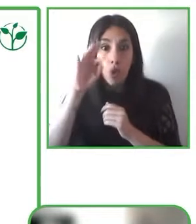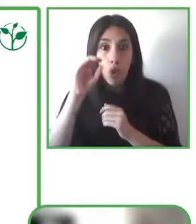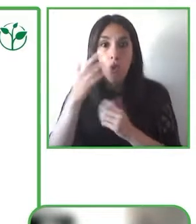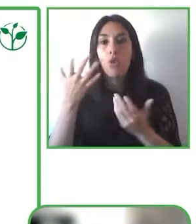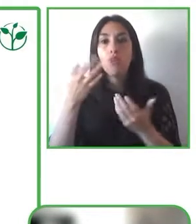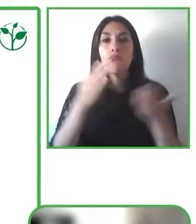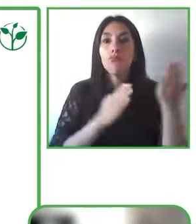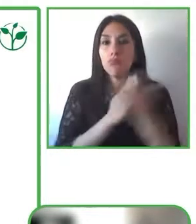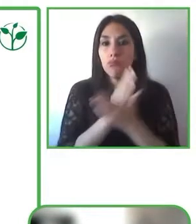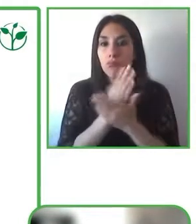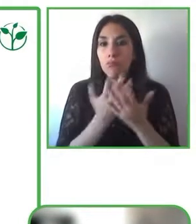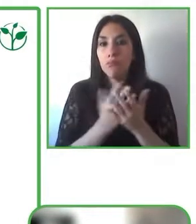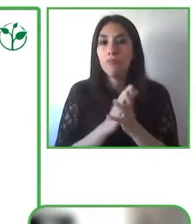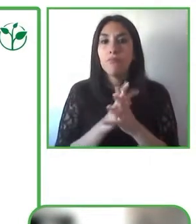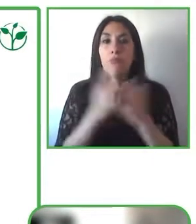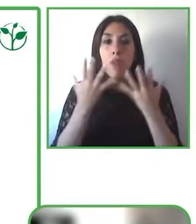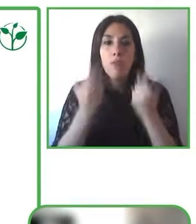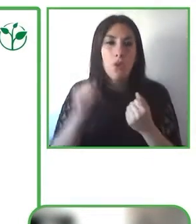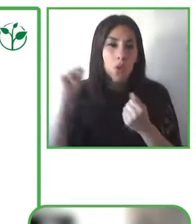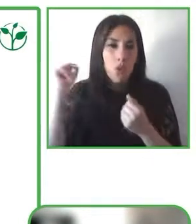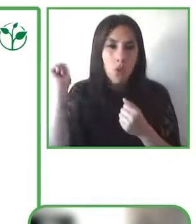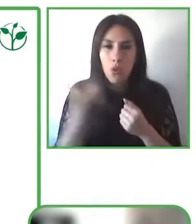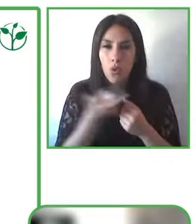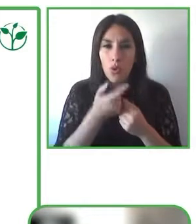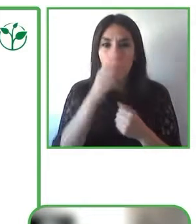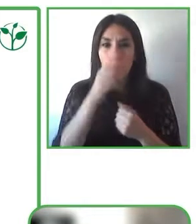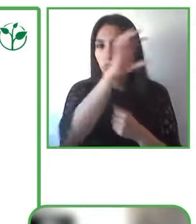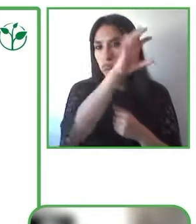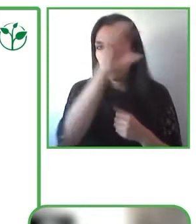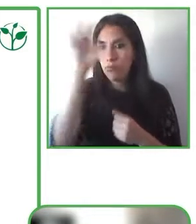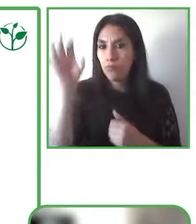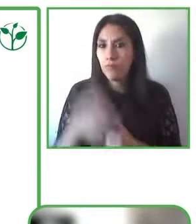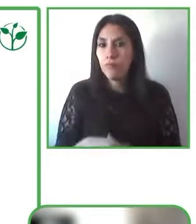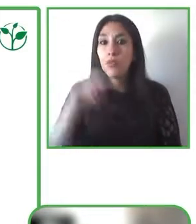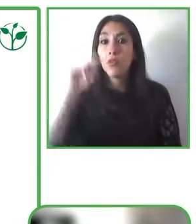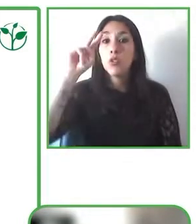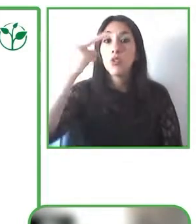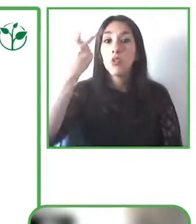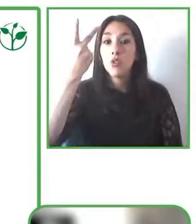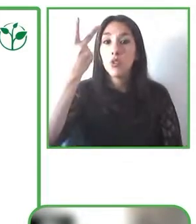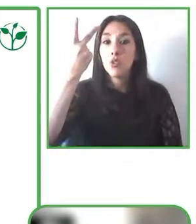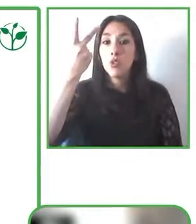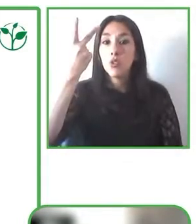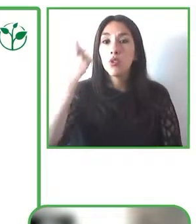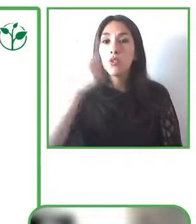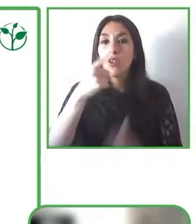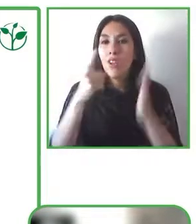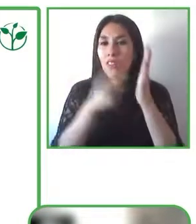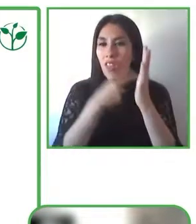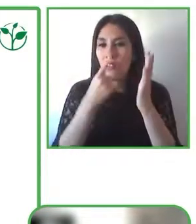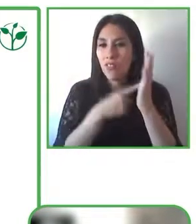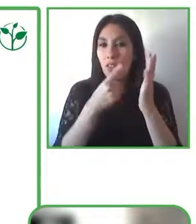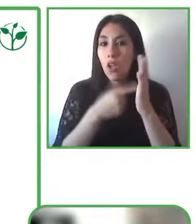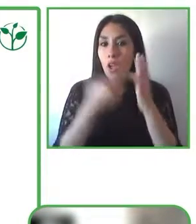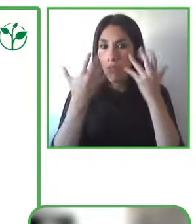option so, what do you want to find? Do you want to look for phones, tablets, mobile apps are also